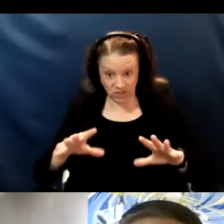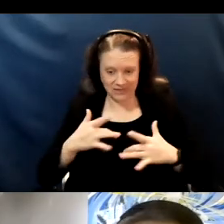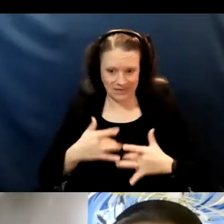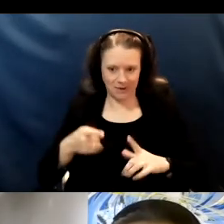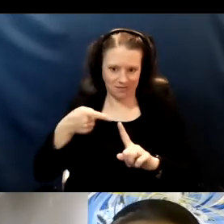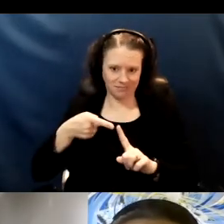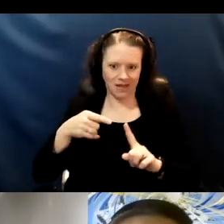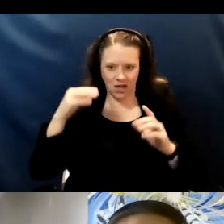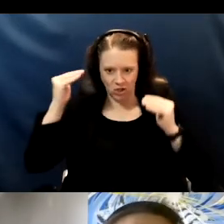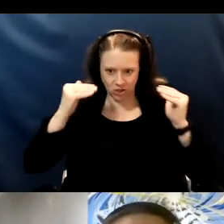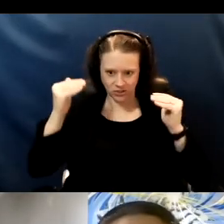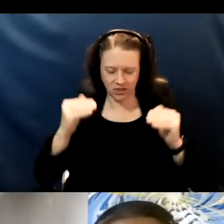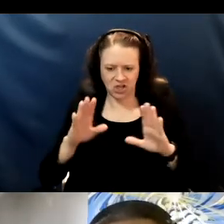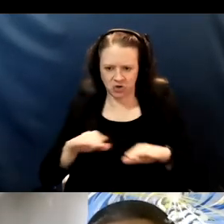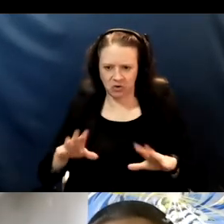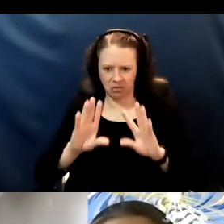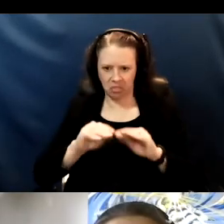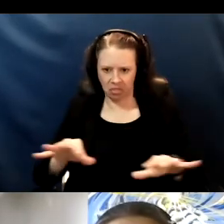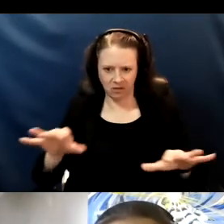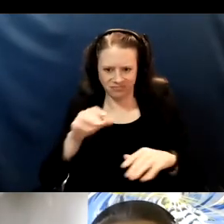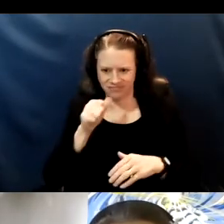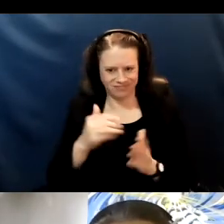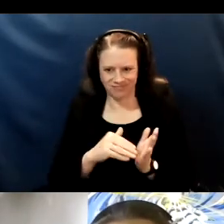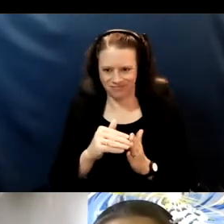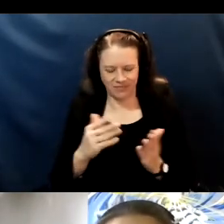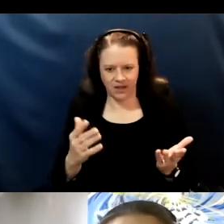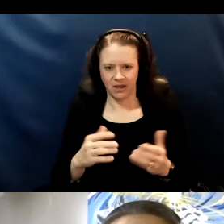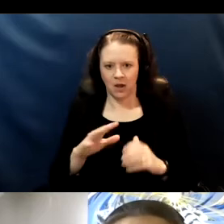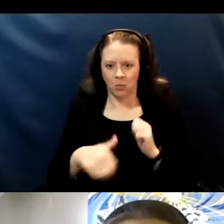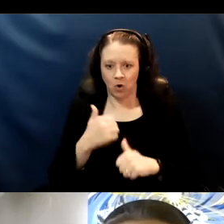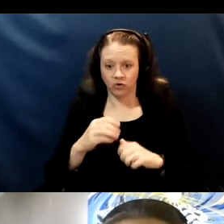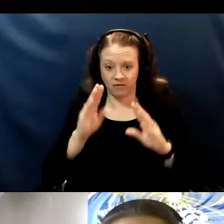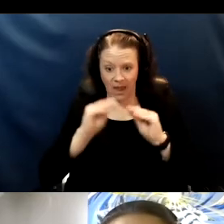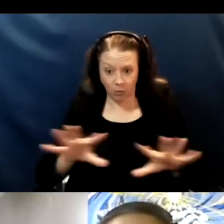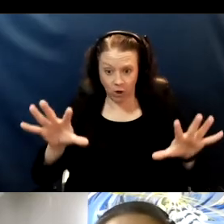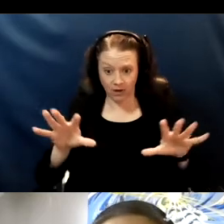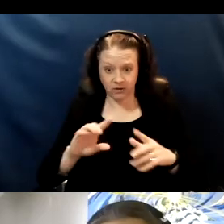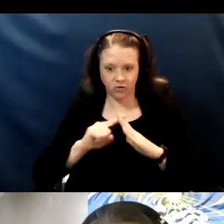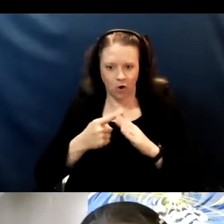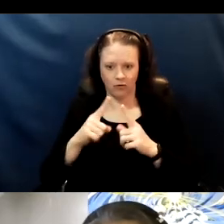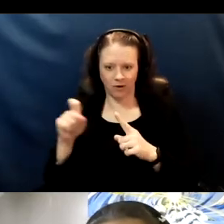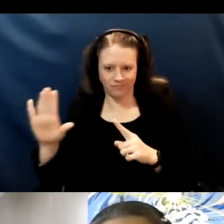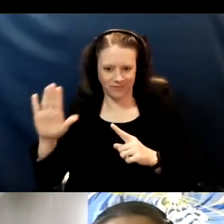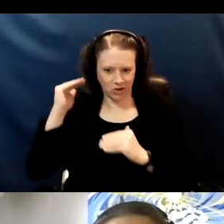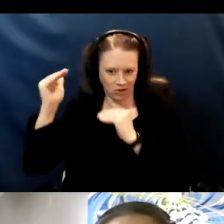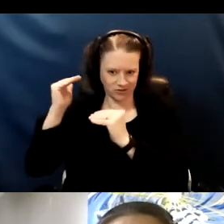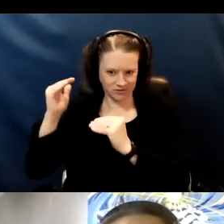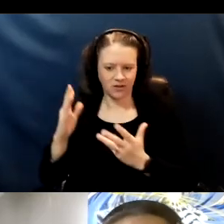as adults are when we look at outbreaks, it usually started with an adult so if the adults are getting vaccinated we're protecting the children too.